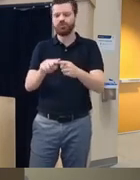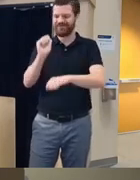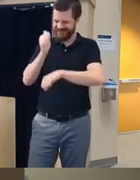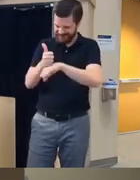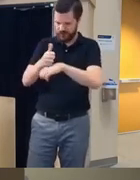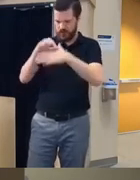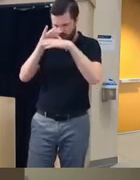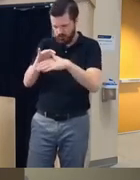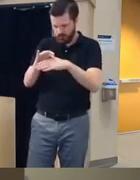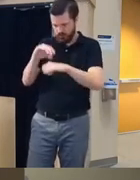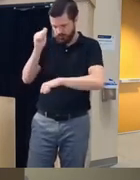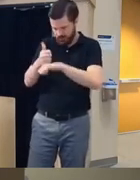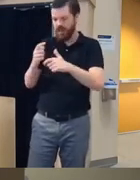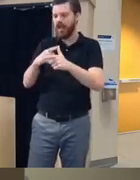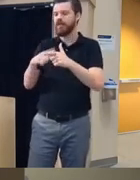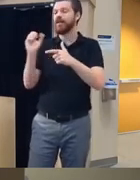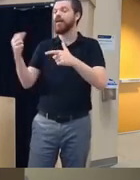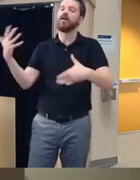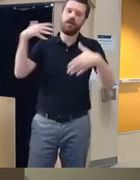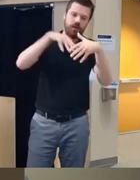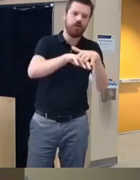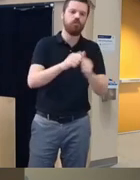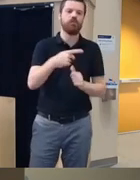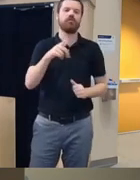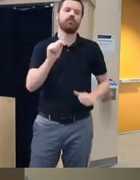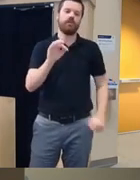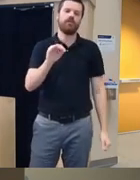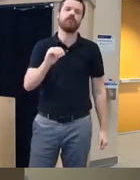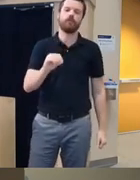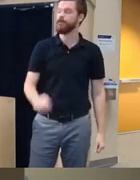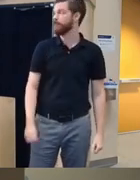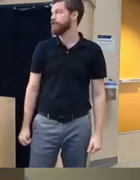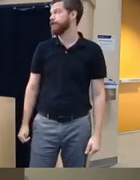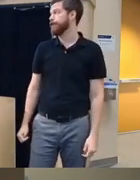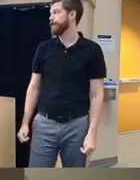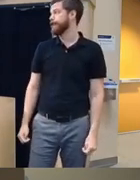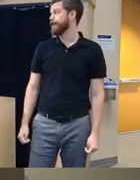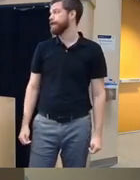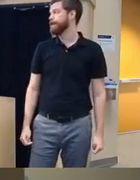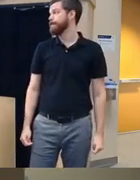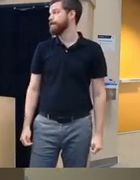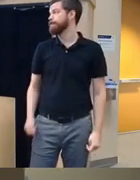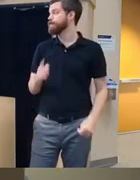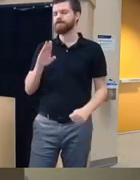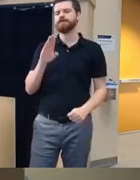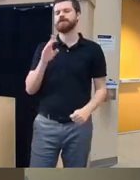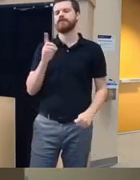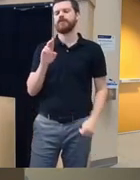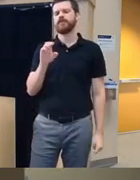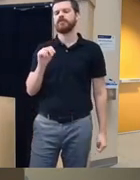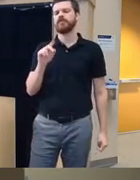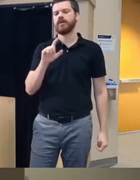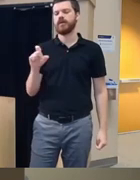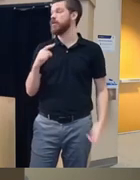we can we can integrate it into the platform have you thought about maybe doing this in uh sort of